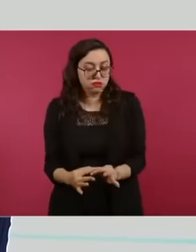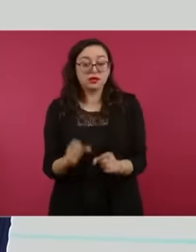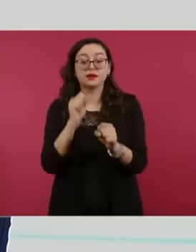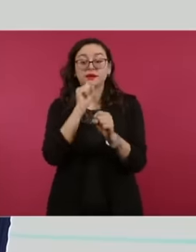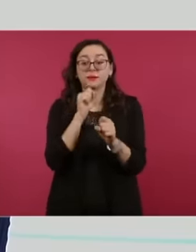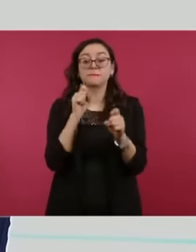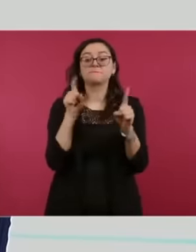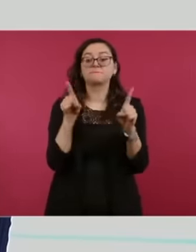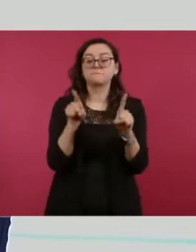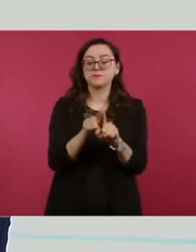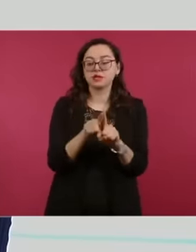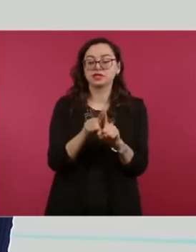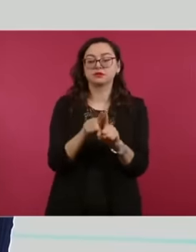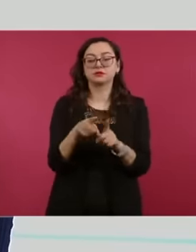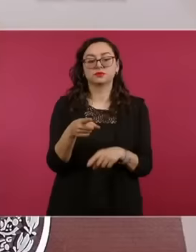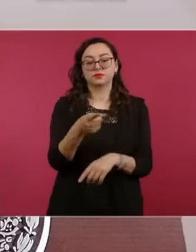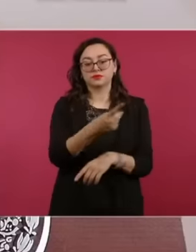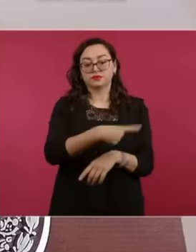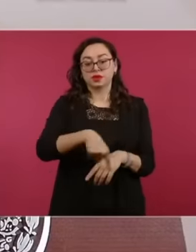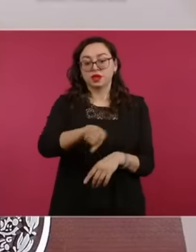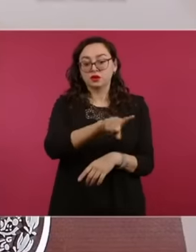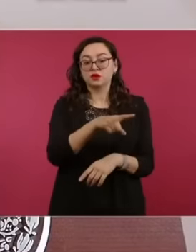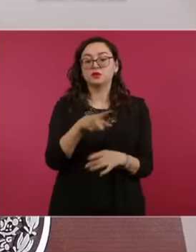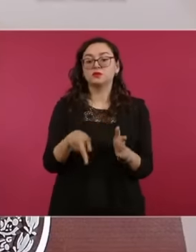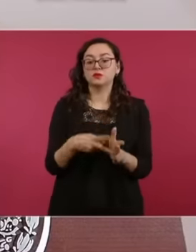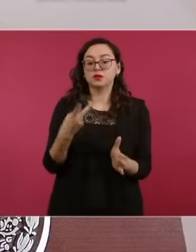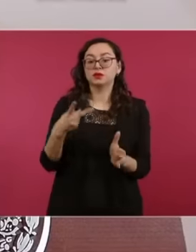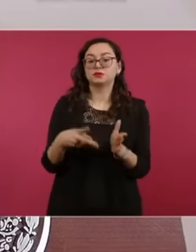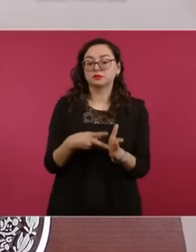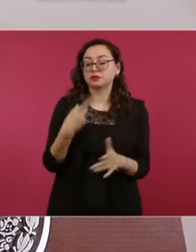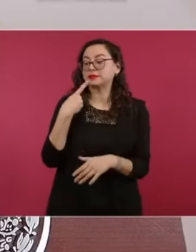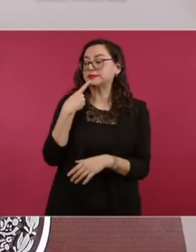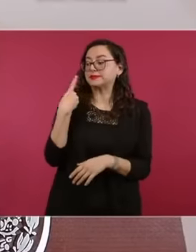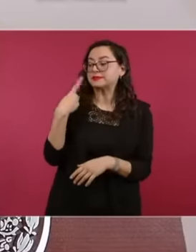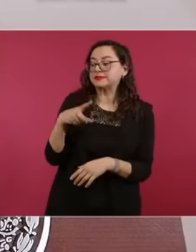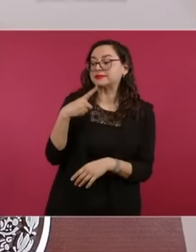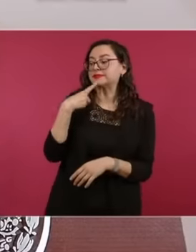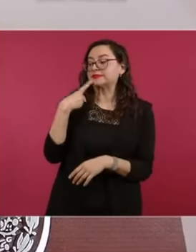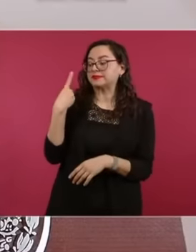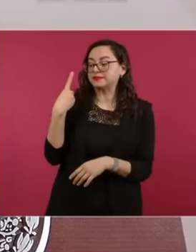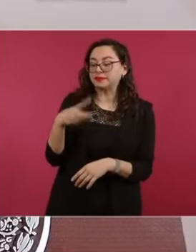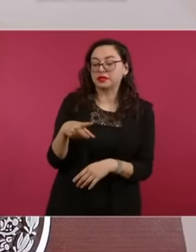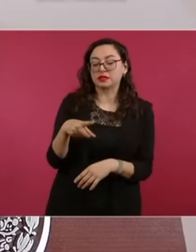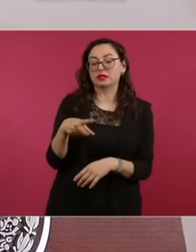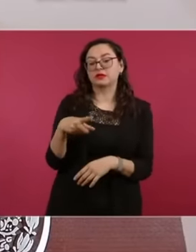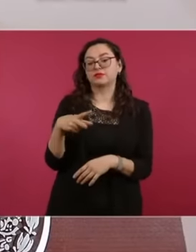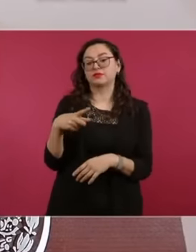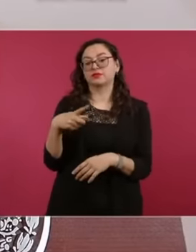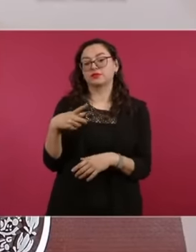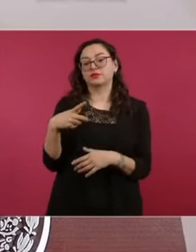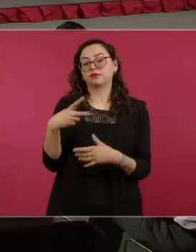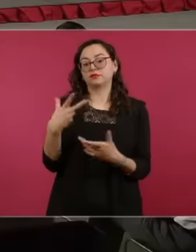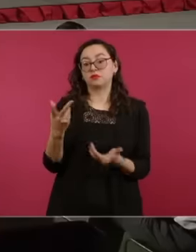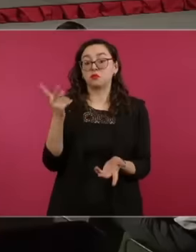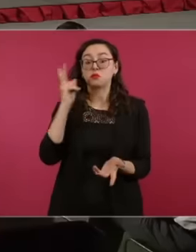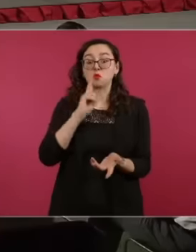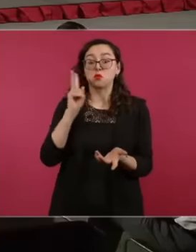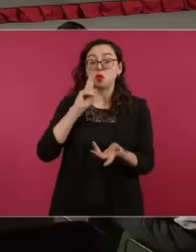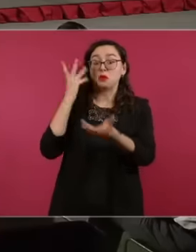that they promote, they file resources or means of proves that in many cases they are unnecessary